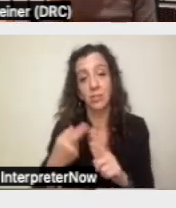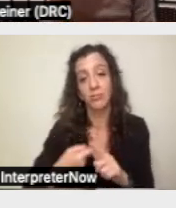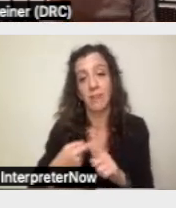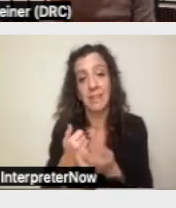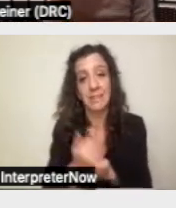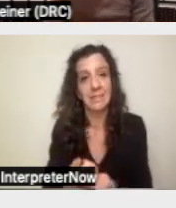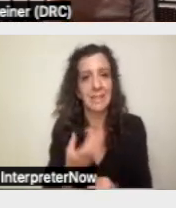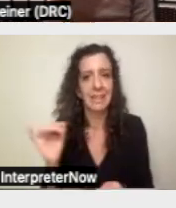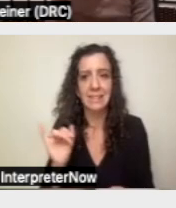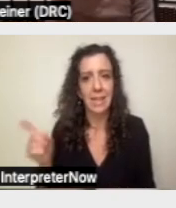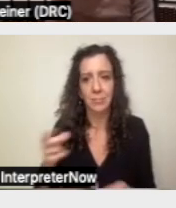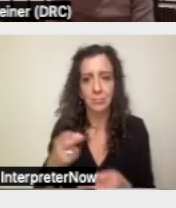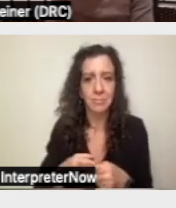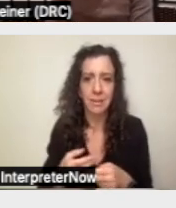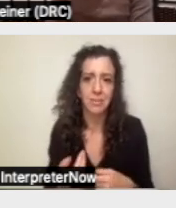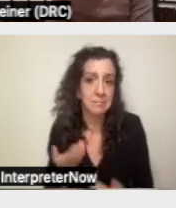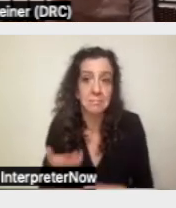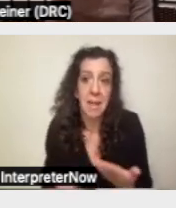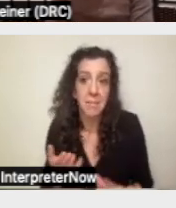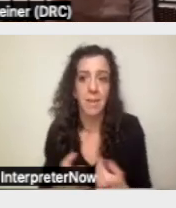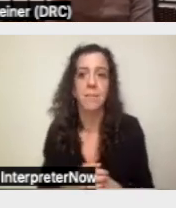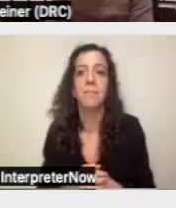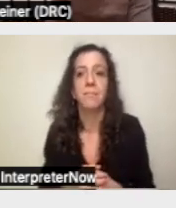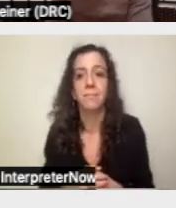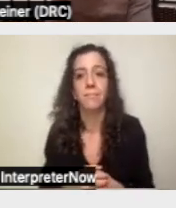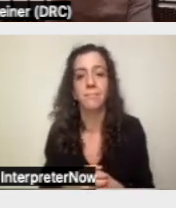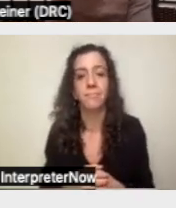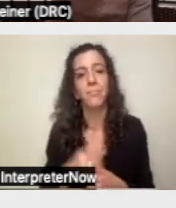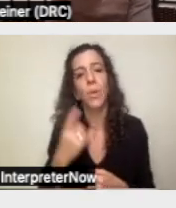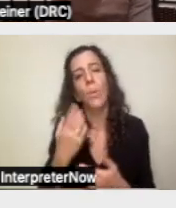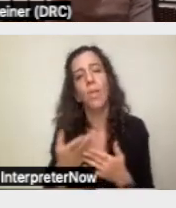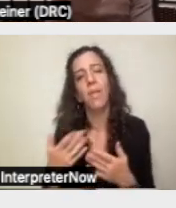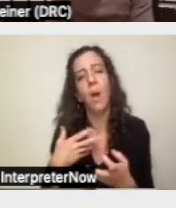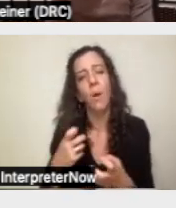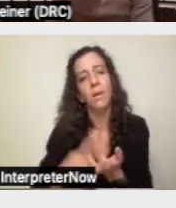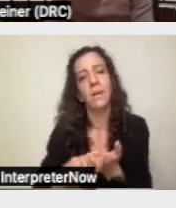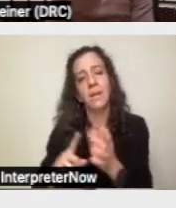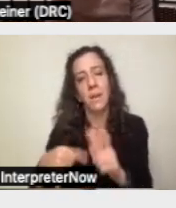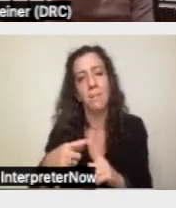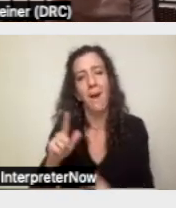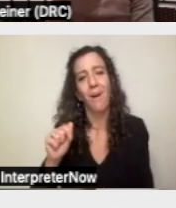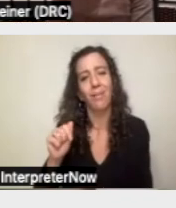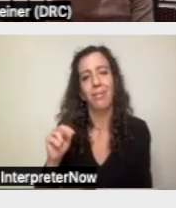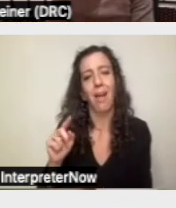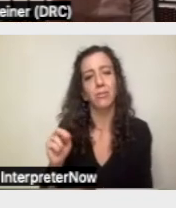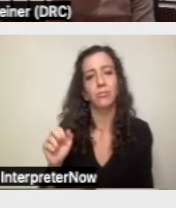So the one thing about the Lanterman Act, it's like the Wild West when it comes to case law.